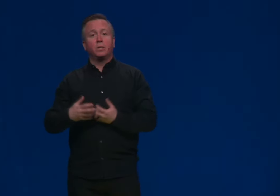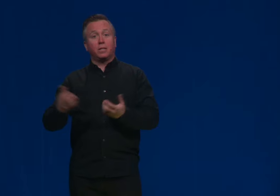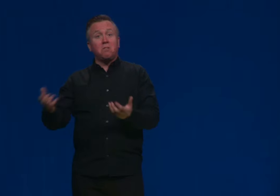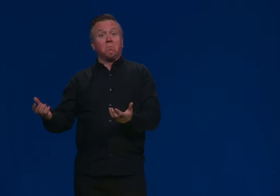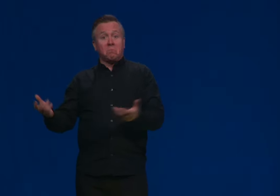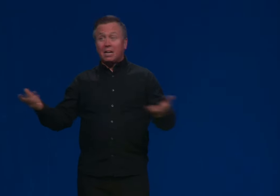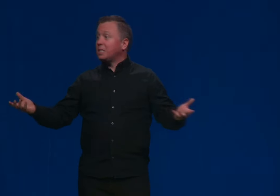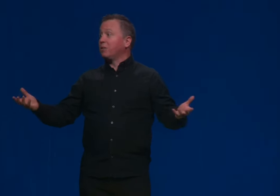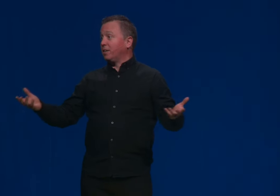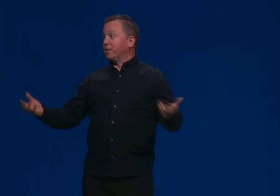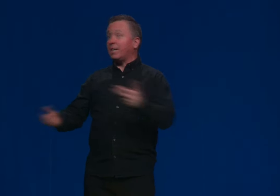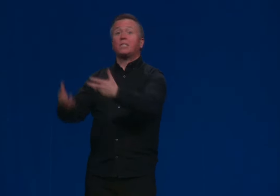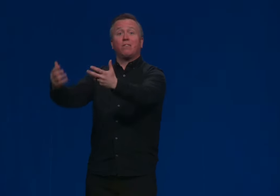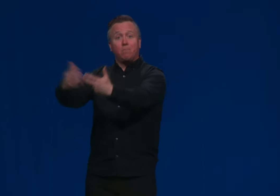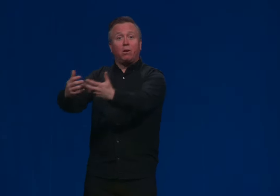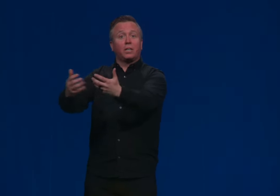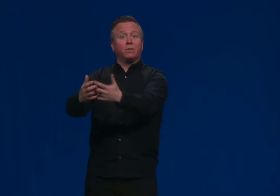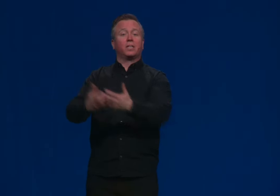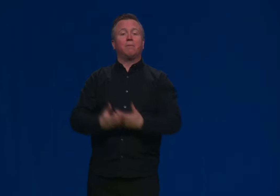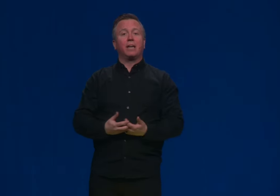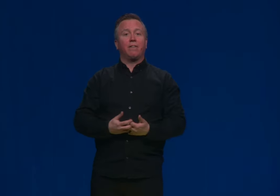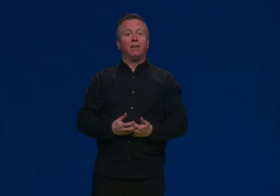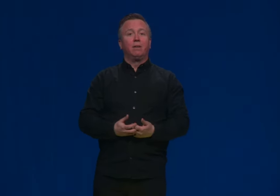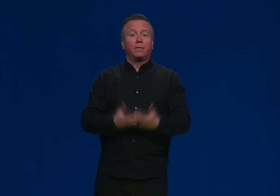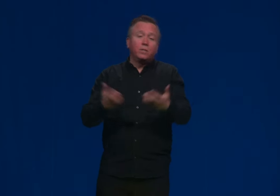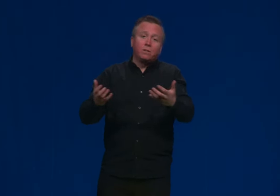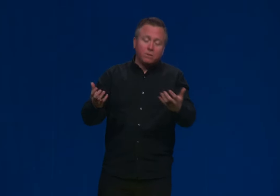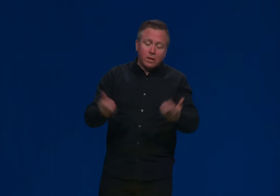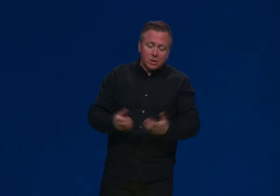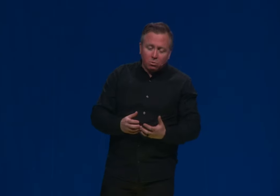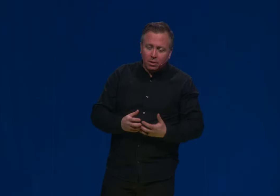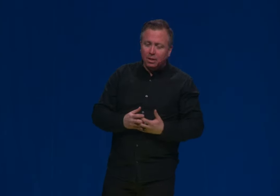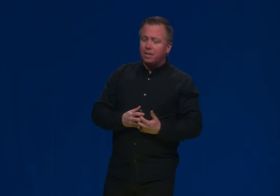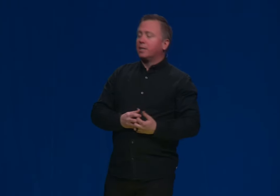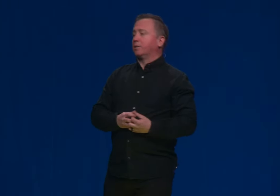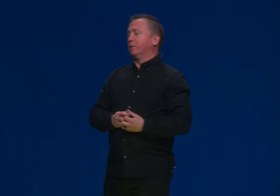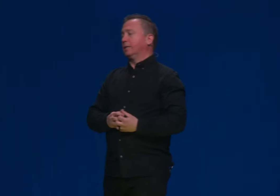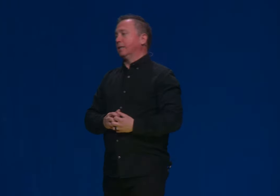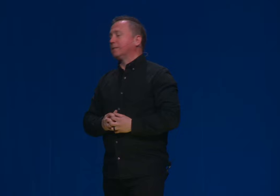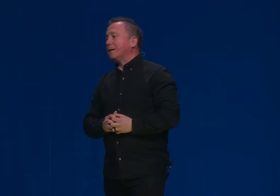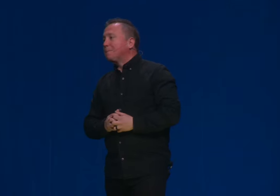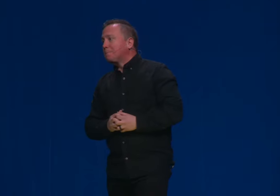We say, that's how God did it. That's how the molecules came together. Because Genesis one doesn't really tell us that one. Because Genesis one doesn't really tell us the